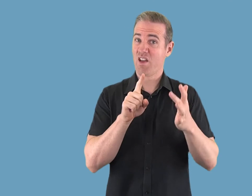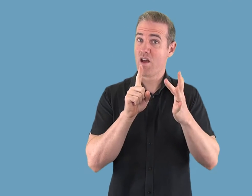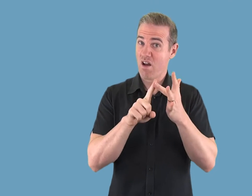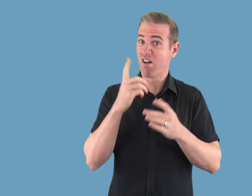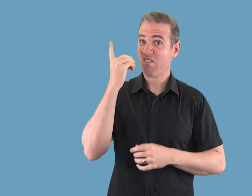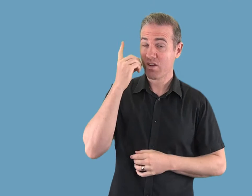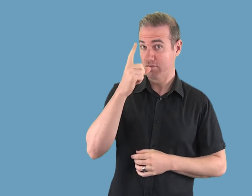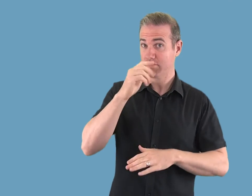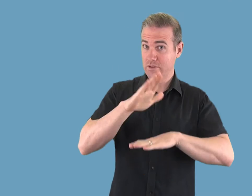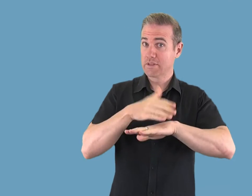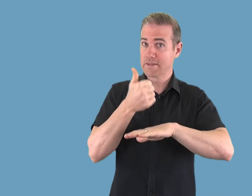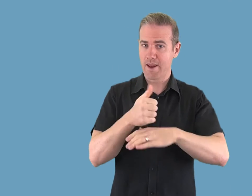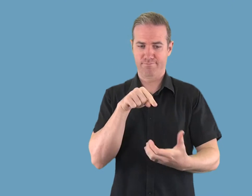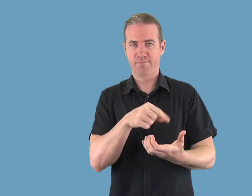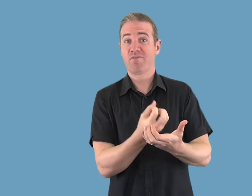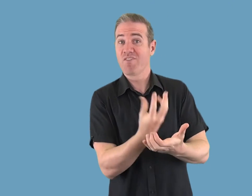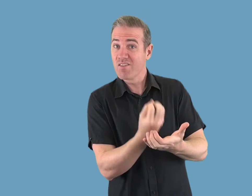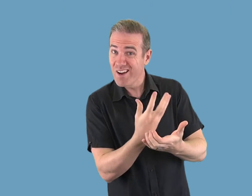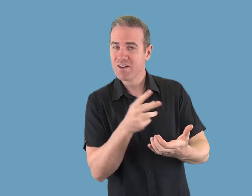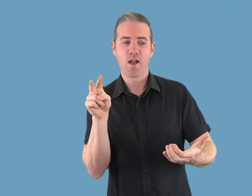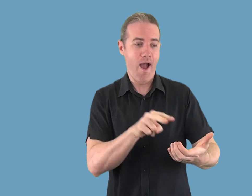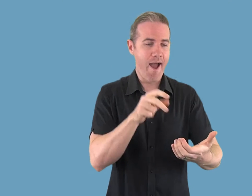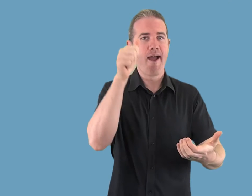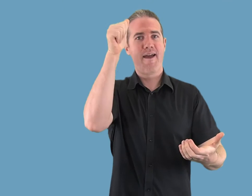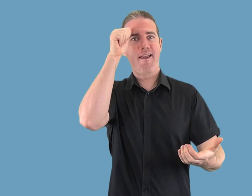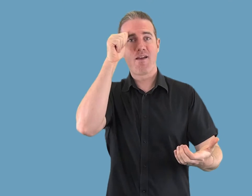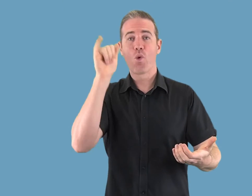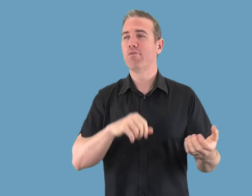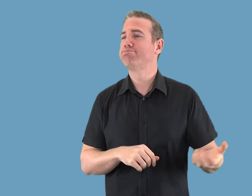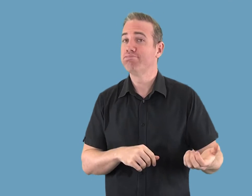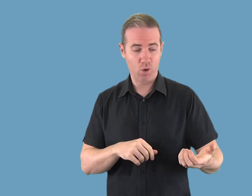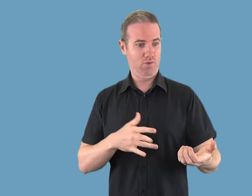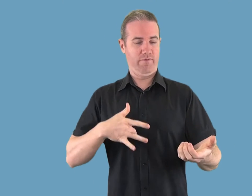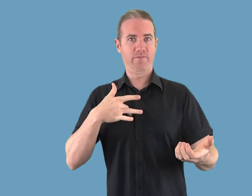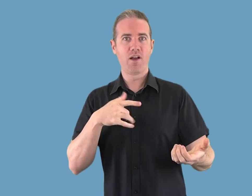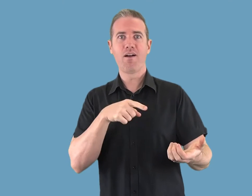iPhone delivers both visual and vibrating alerts for